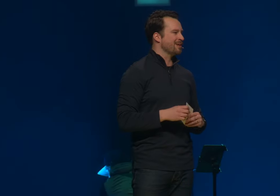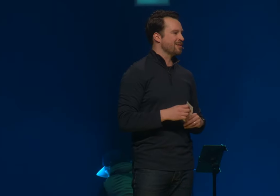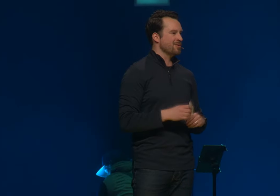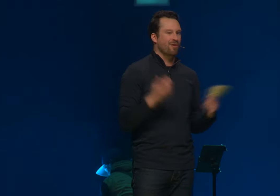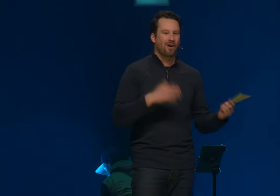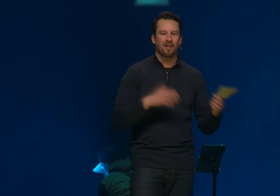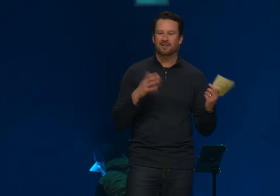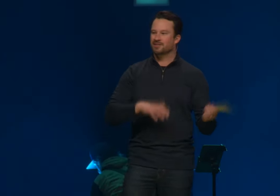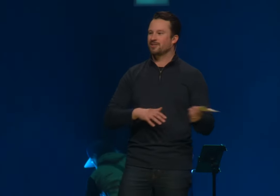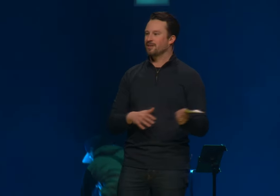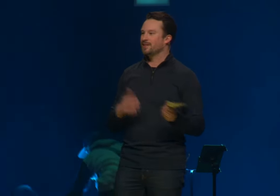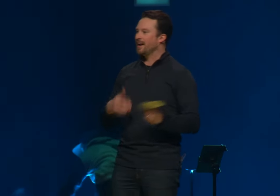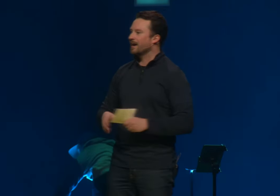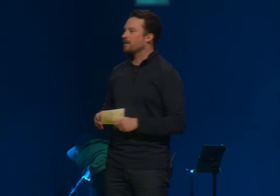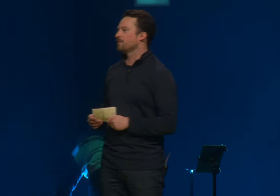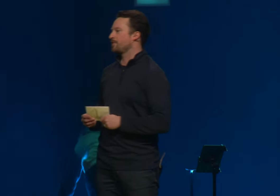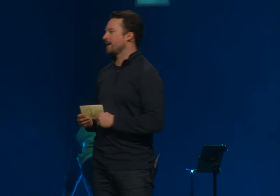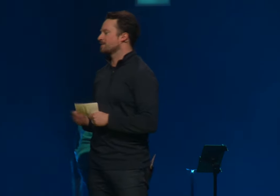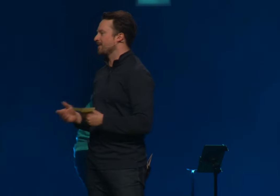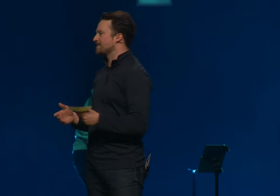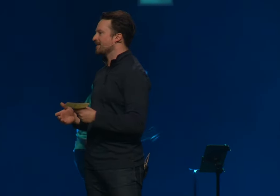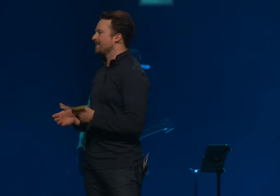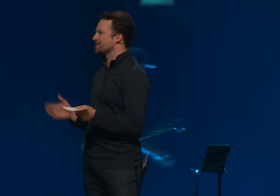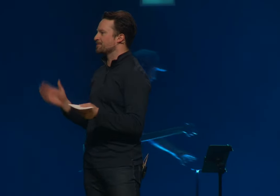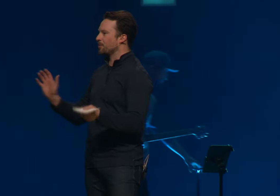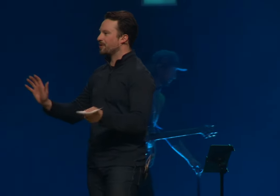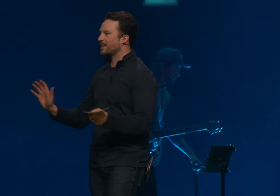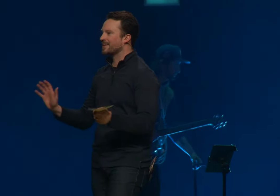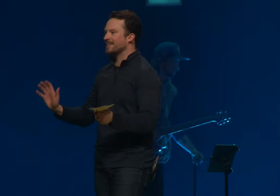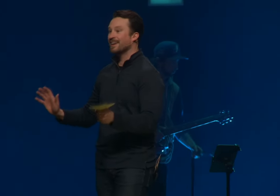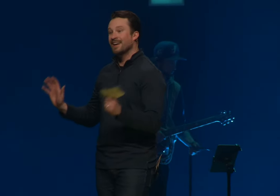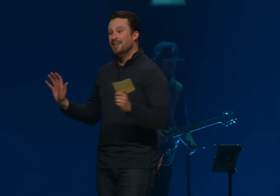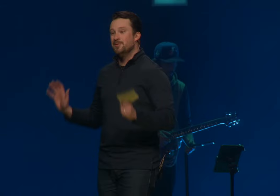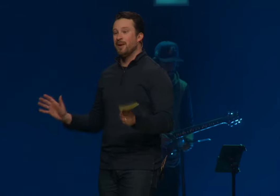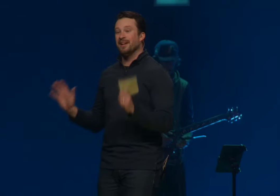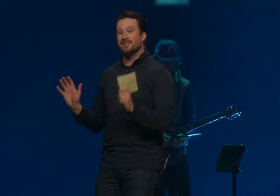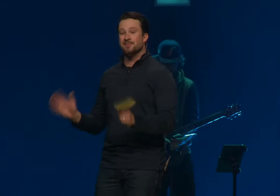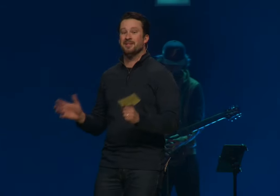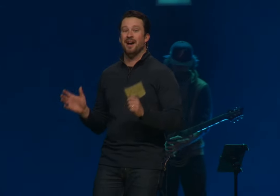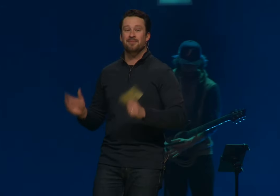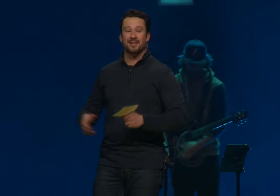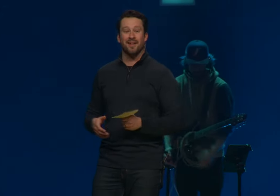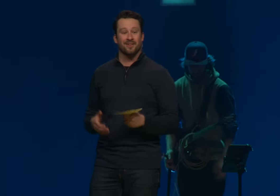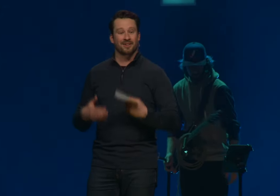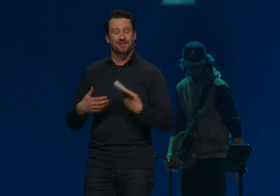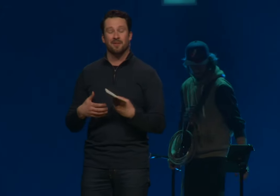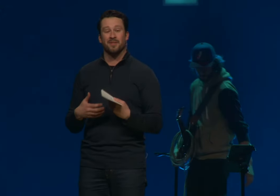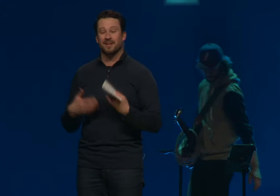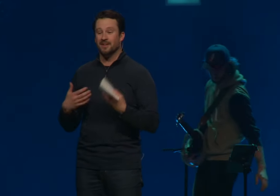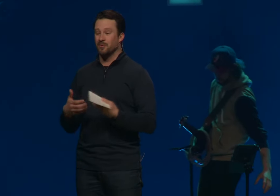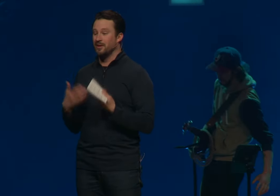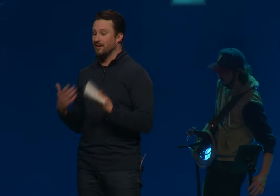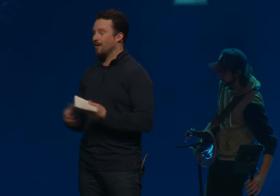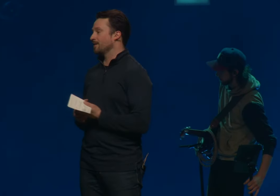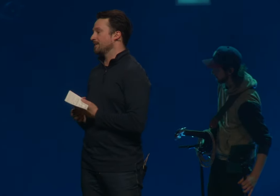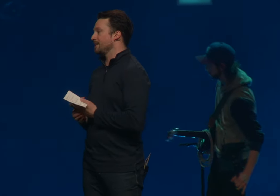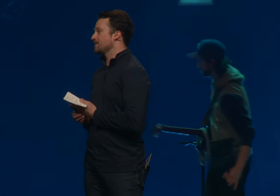because we've all understood the negative effects of isolation. But we think that spending some time together is something that we all need.